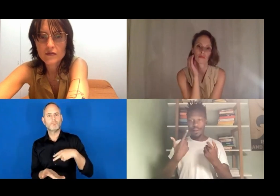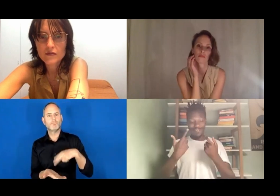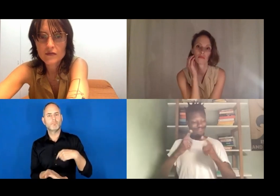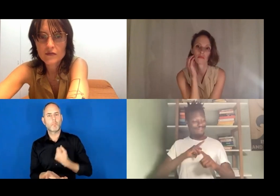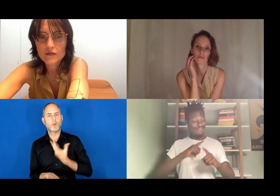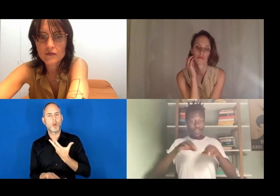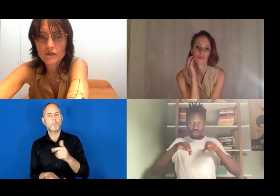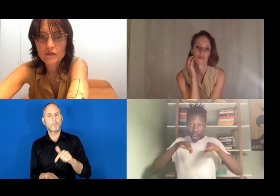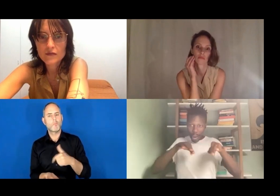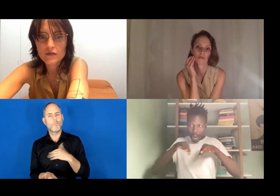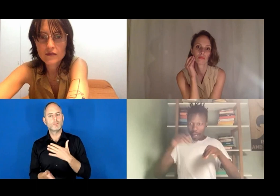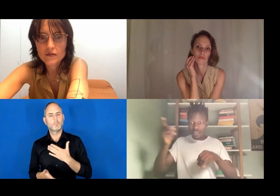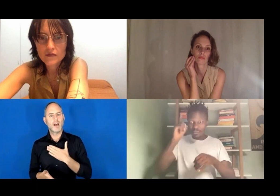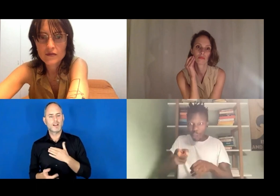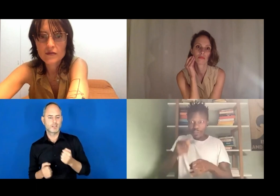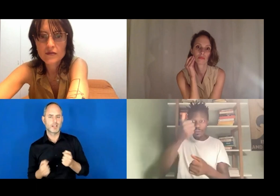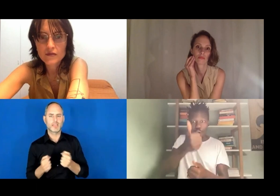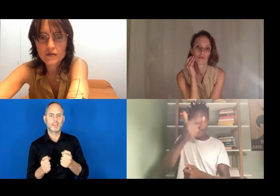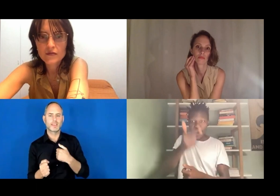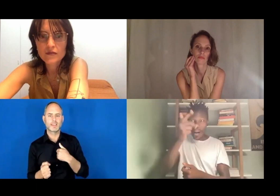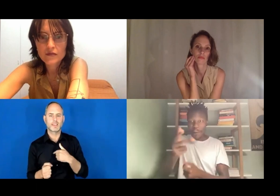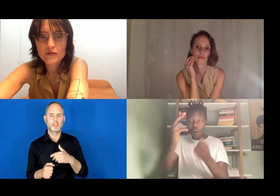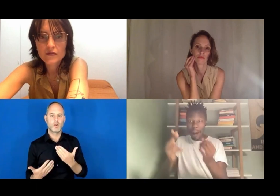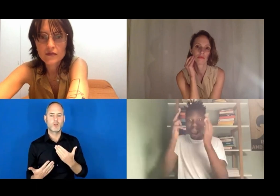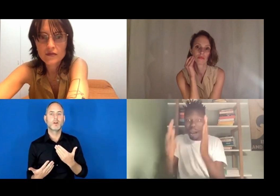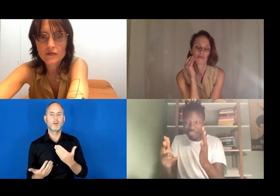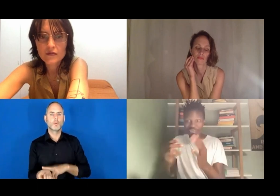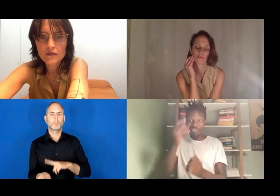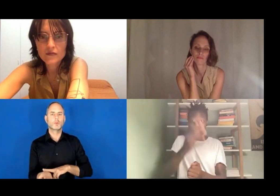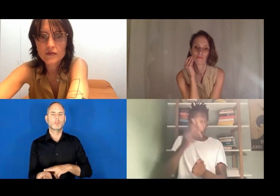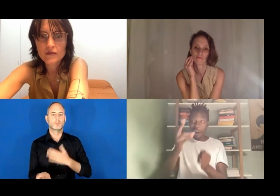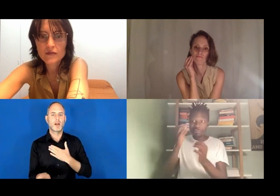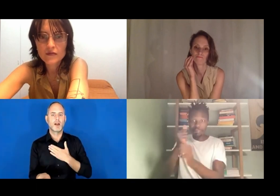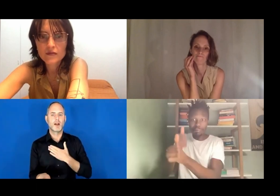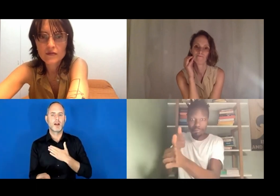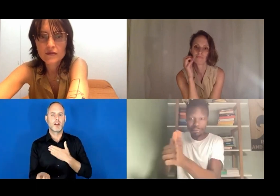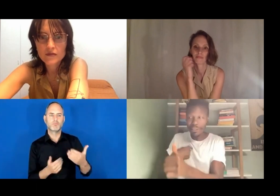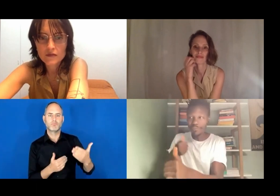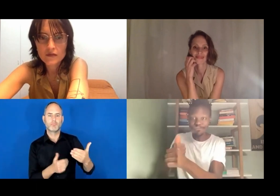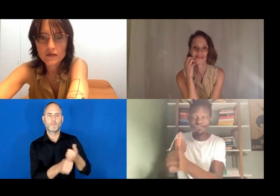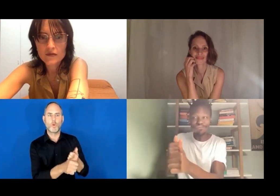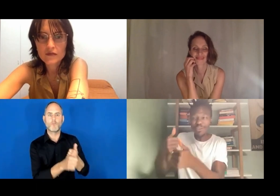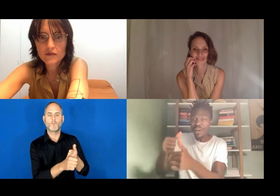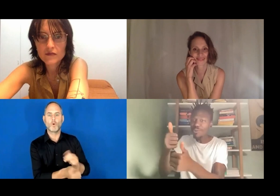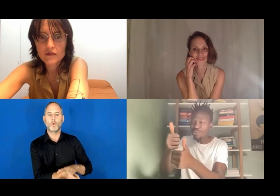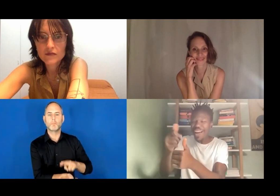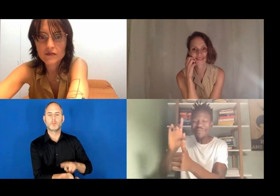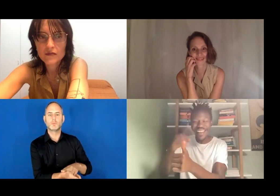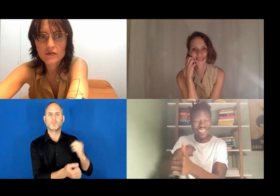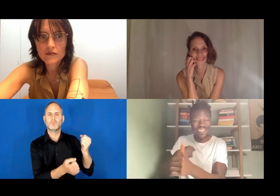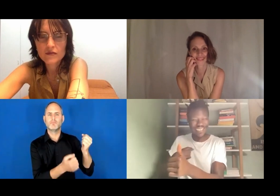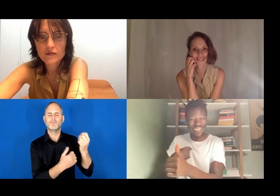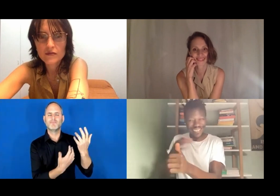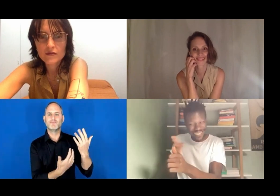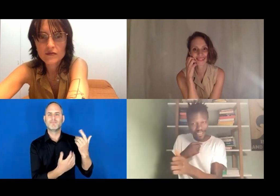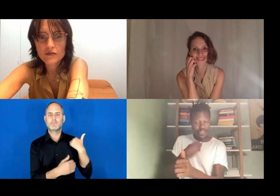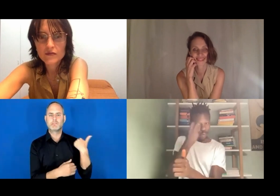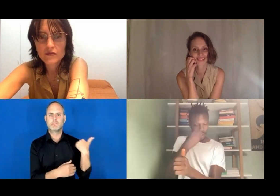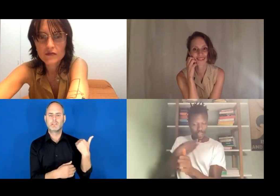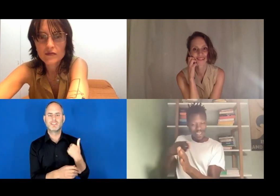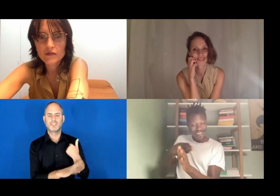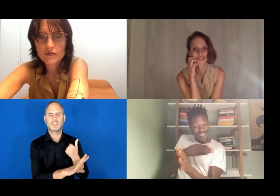This is my strategy. I do not go like one and two and three and four. I do not follow the music. The music follows me.